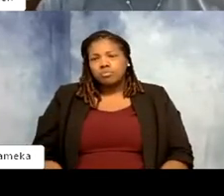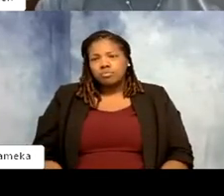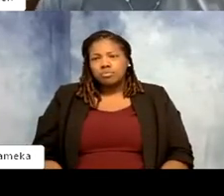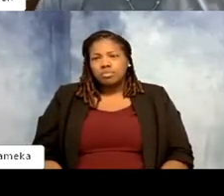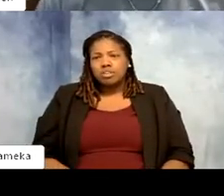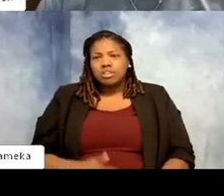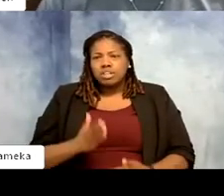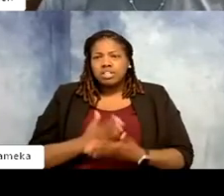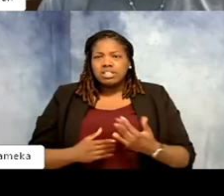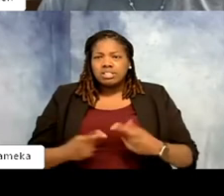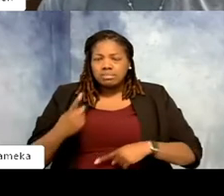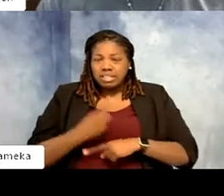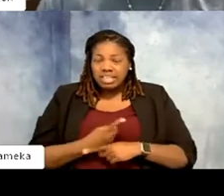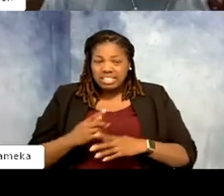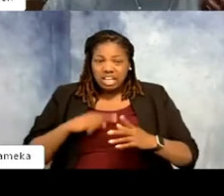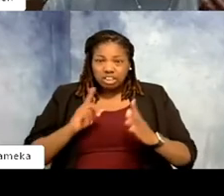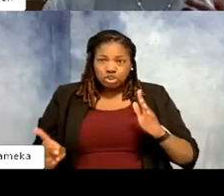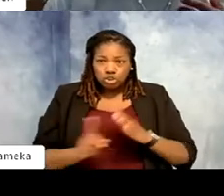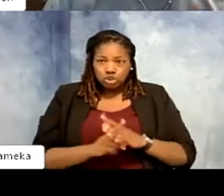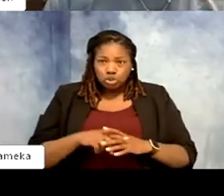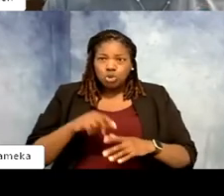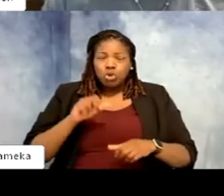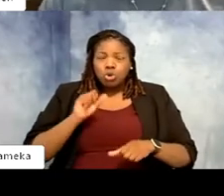head wants to explode because you've had a stressful day or it's a little bit different.